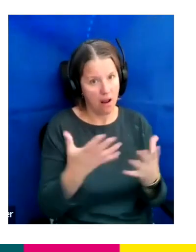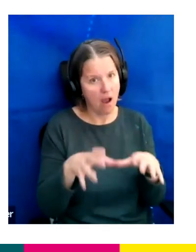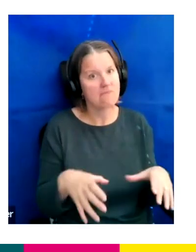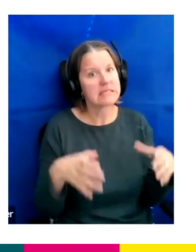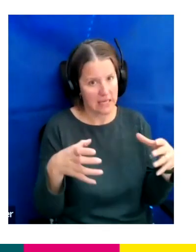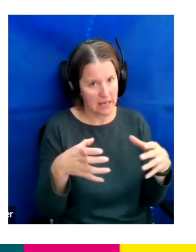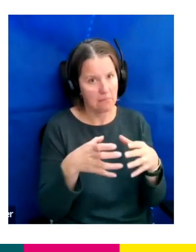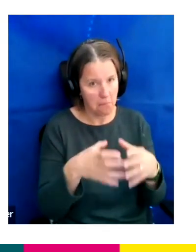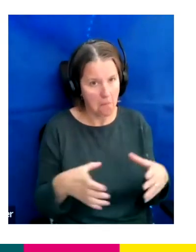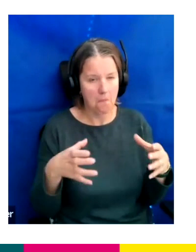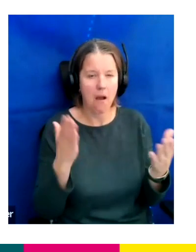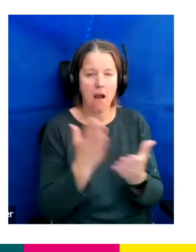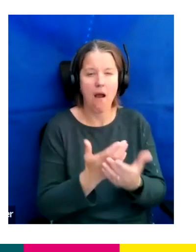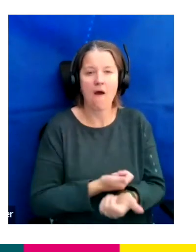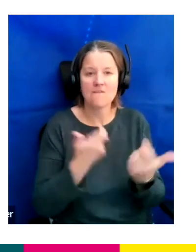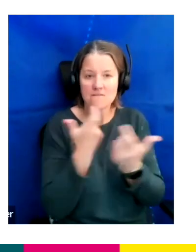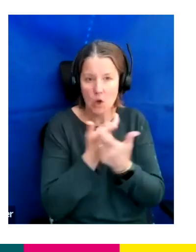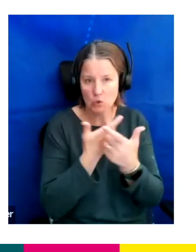good fun to work on.